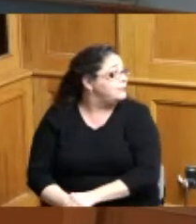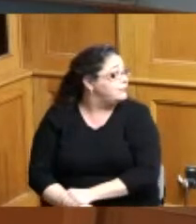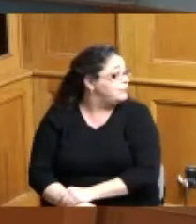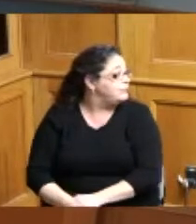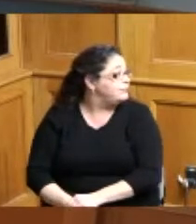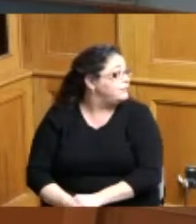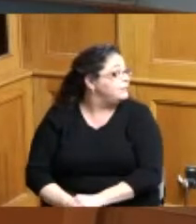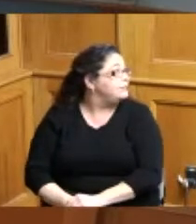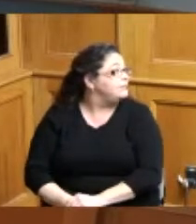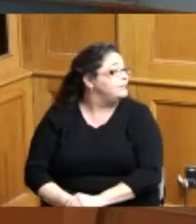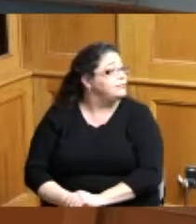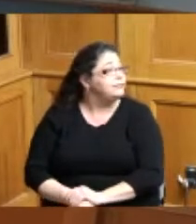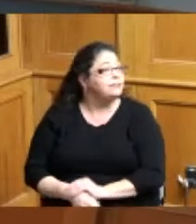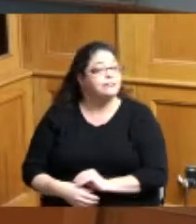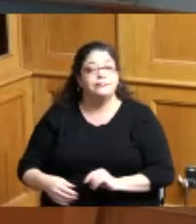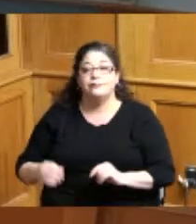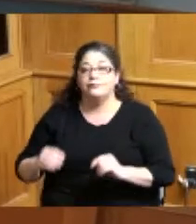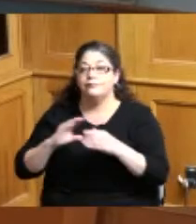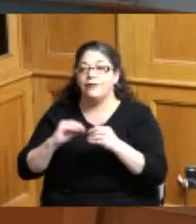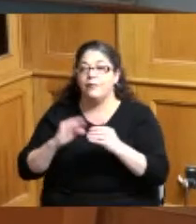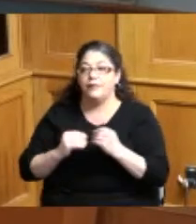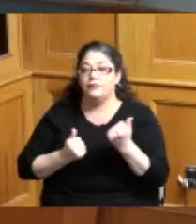we'll go to comments and motions of our Commissioners um